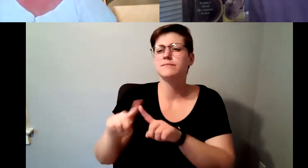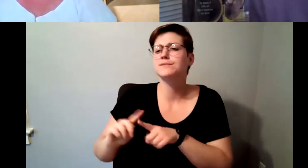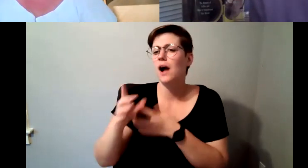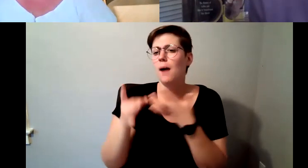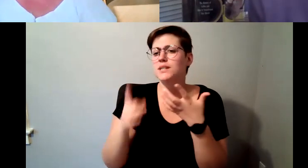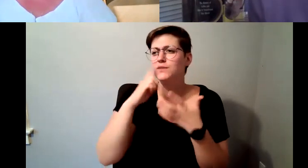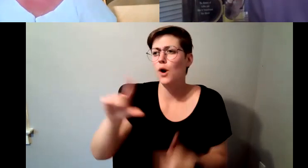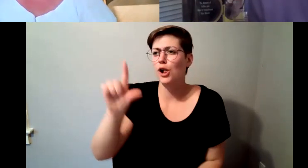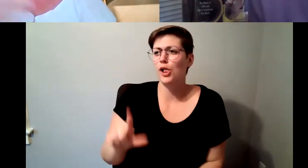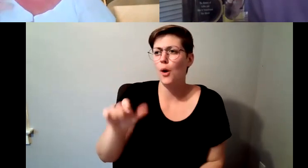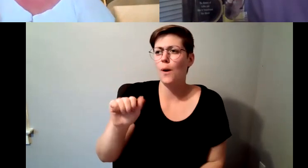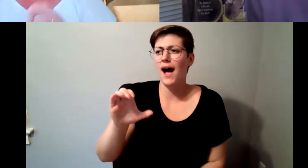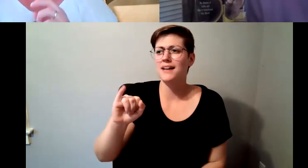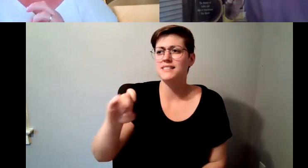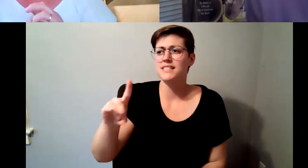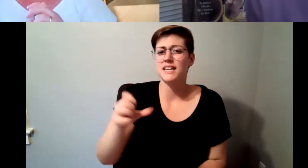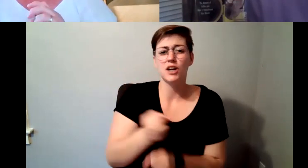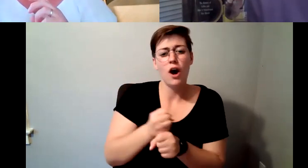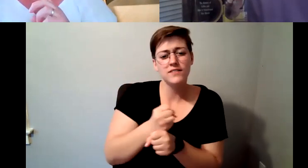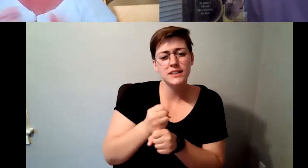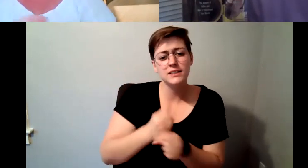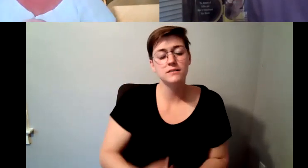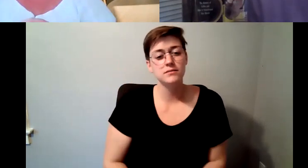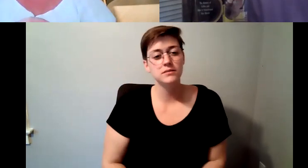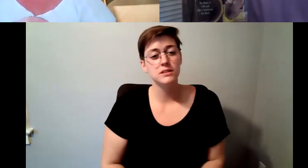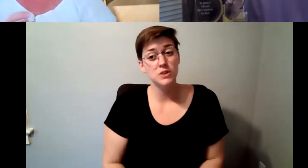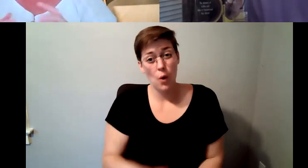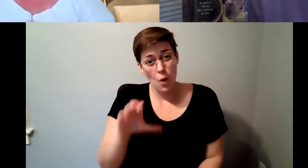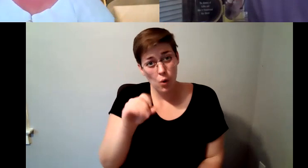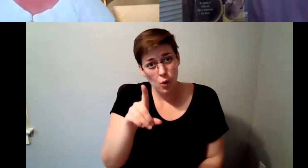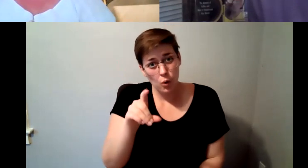coffee cold cold brew lower acid than drip through.